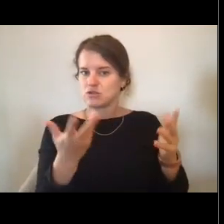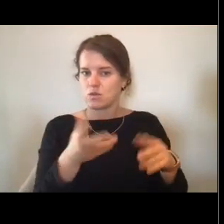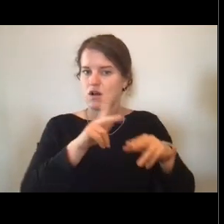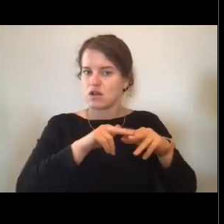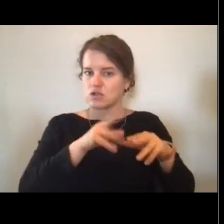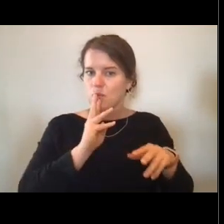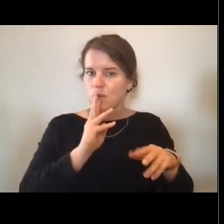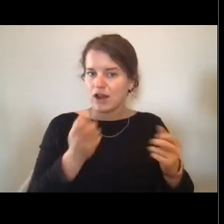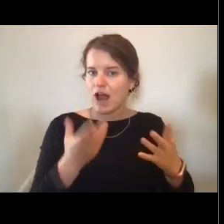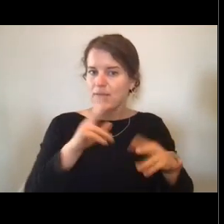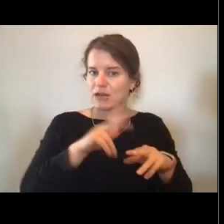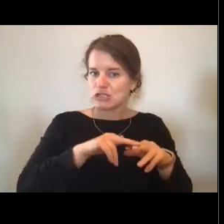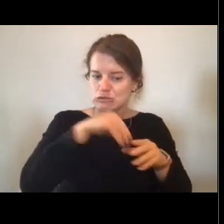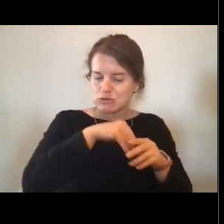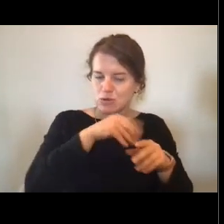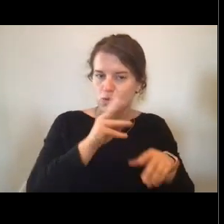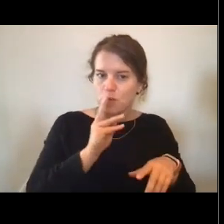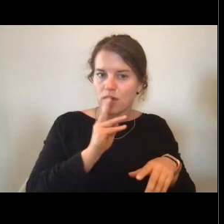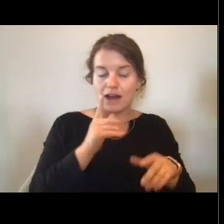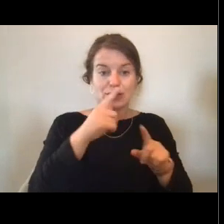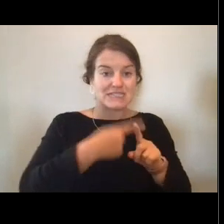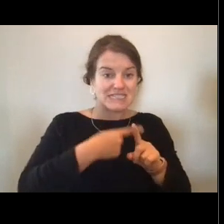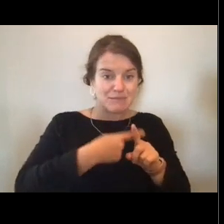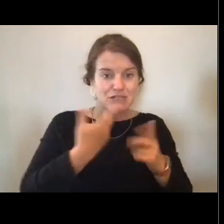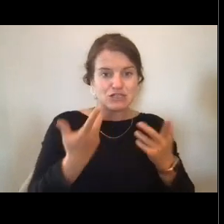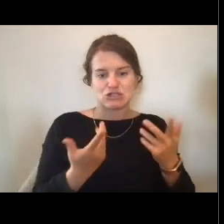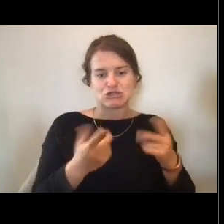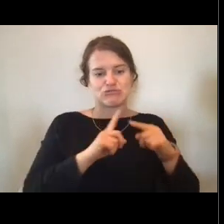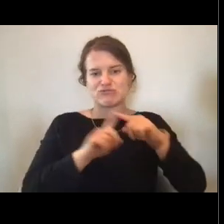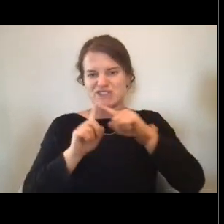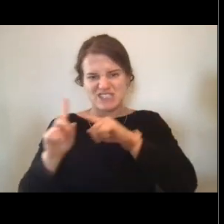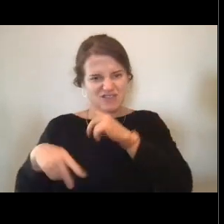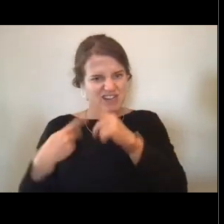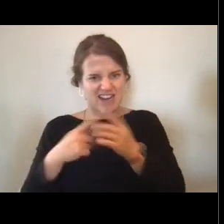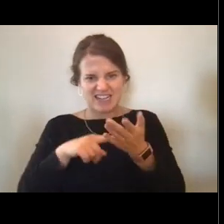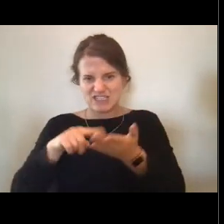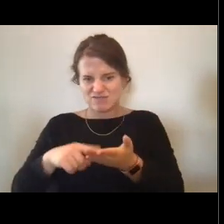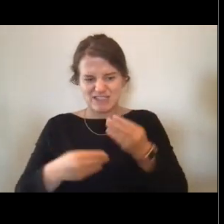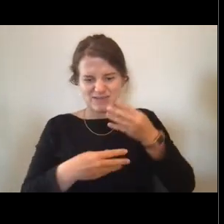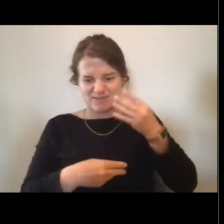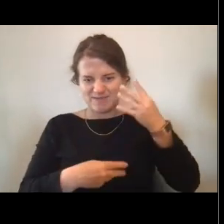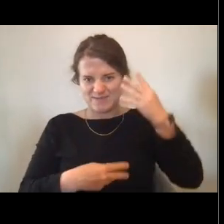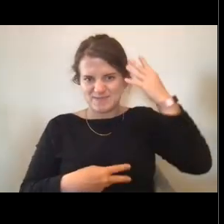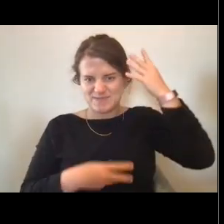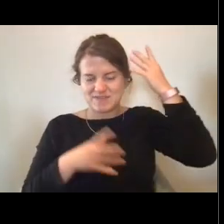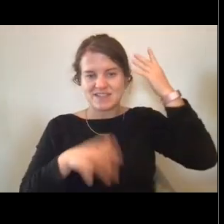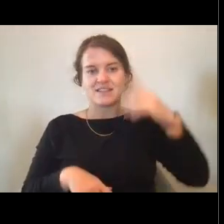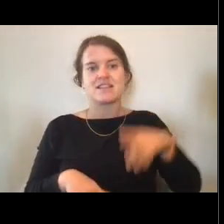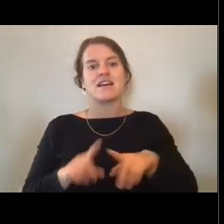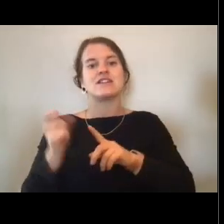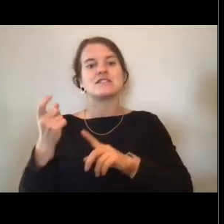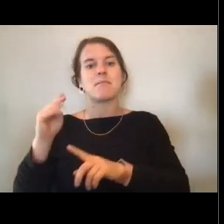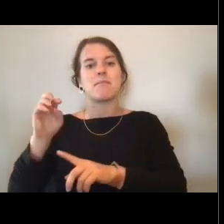the salinity and the temperature. And these moorings are all around the Bering Sea and the Gulf of Alaska.